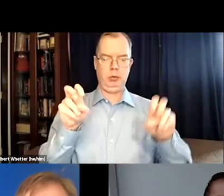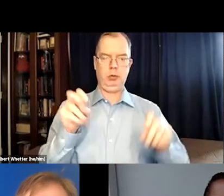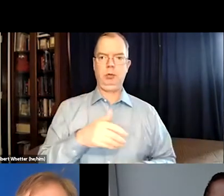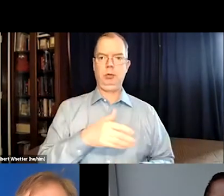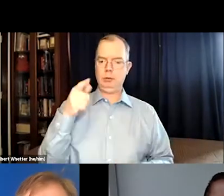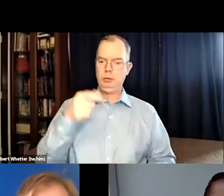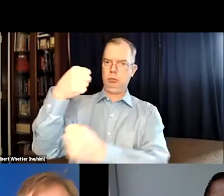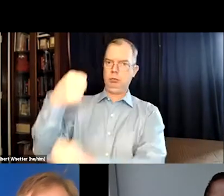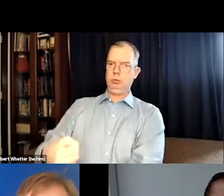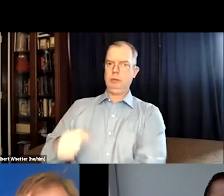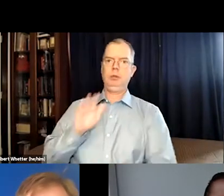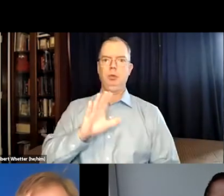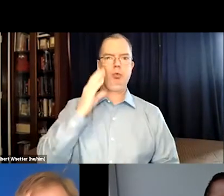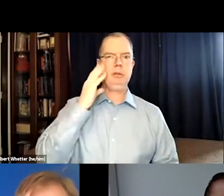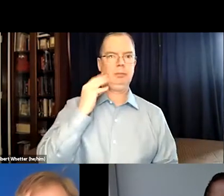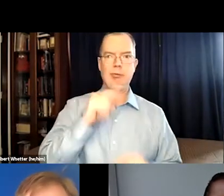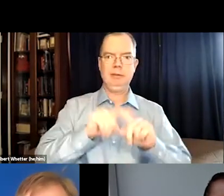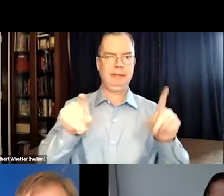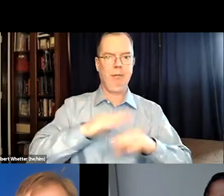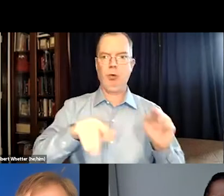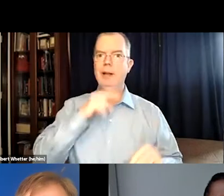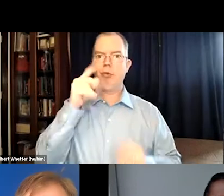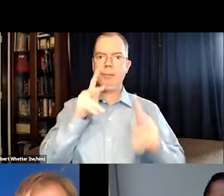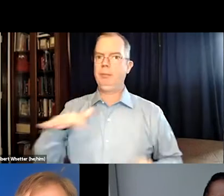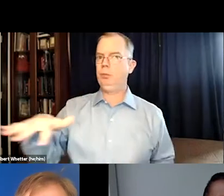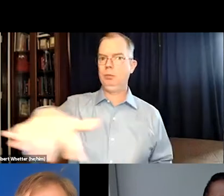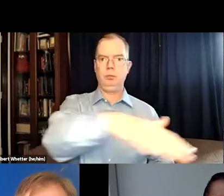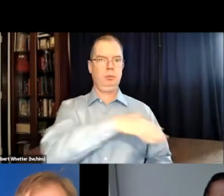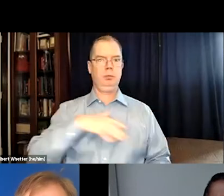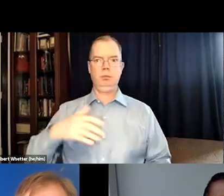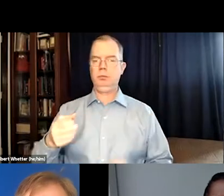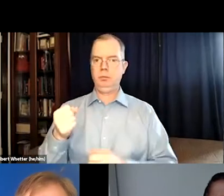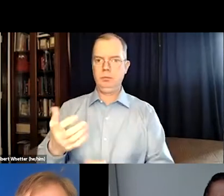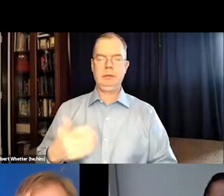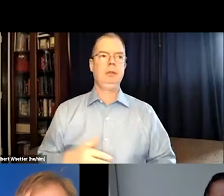They feel like they're being othered because their experience is different than